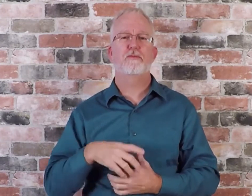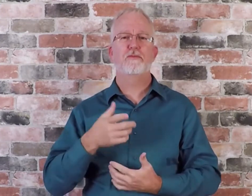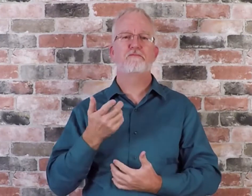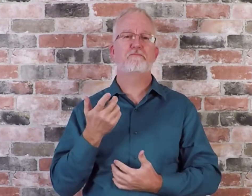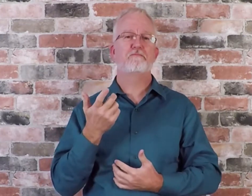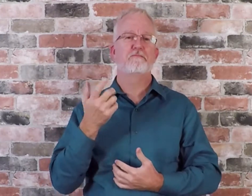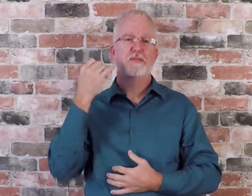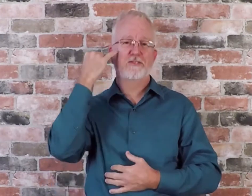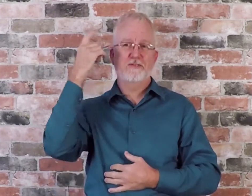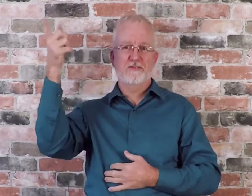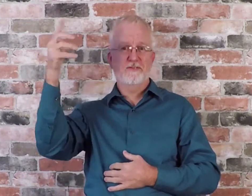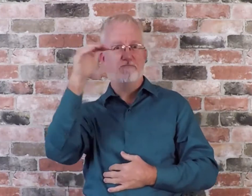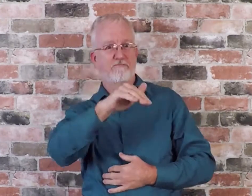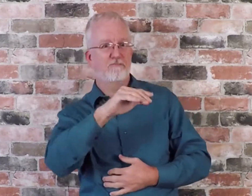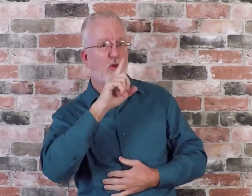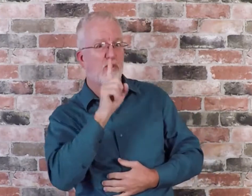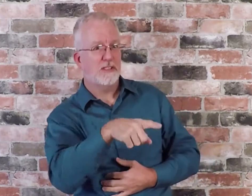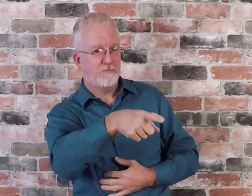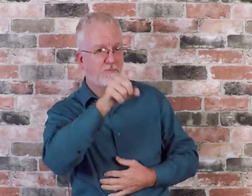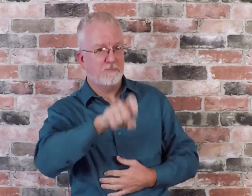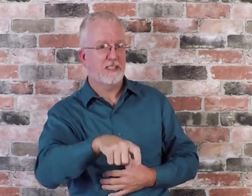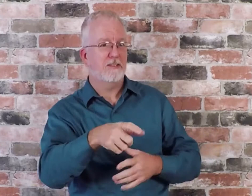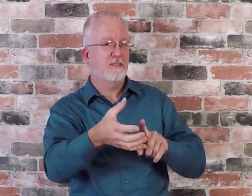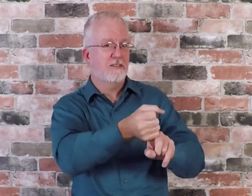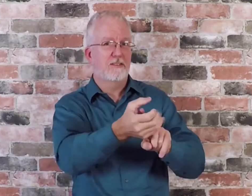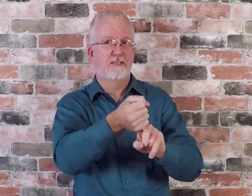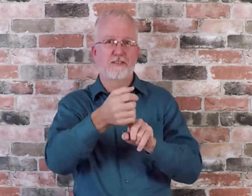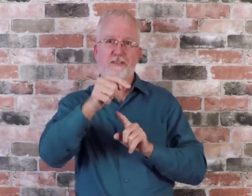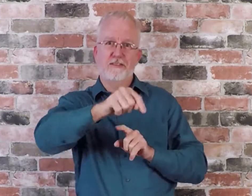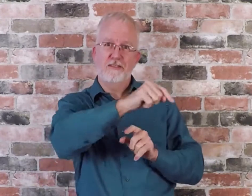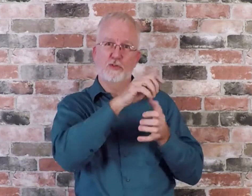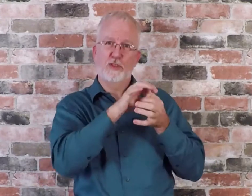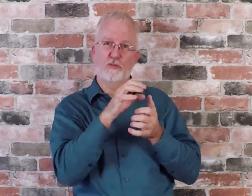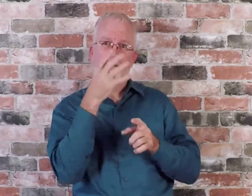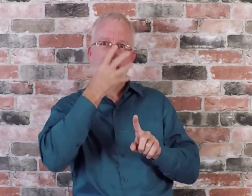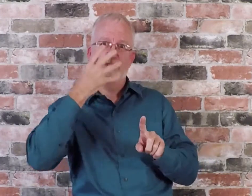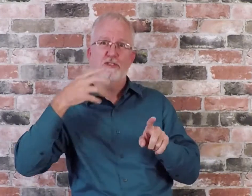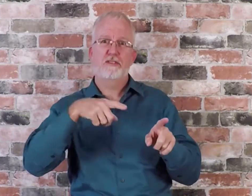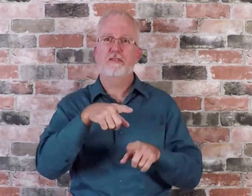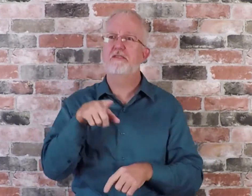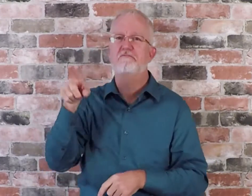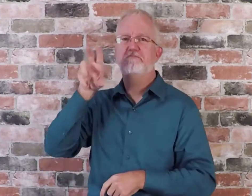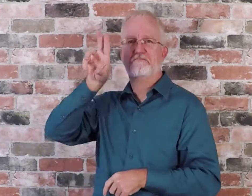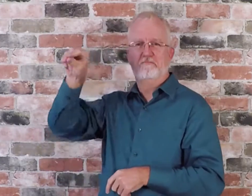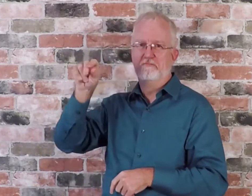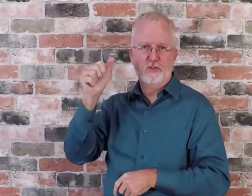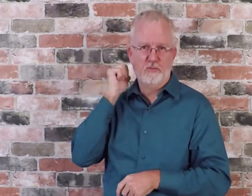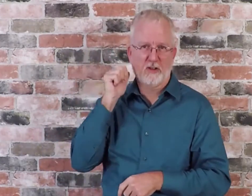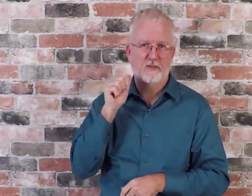If ICE orders the Alameda Country Sheriff's Office to detain immigrants, they will not accept it